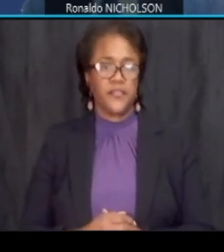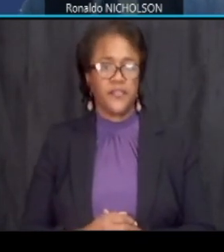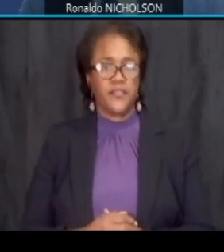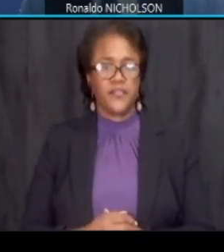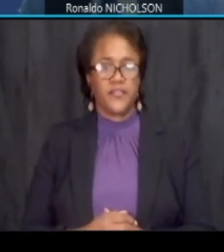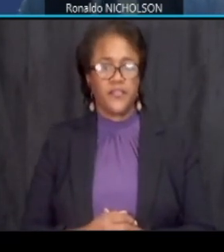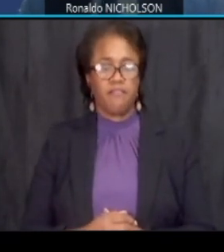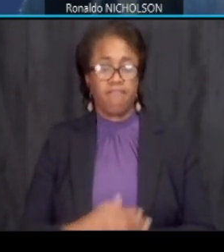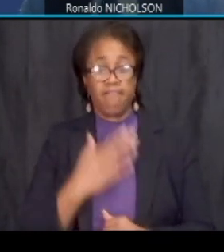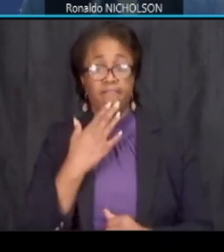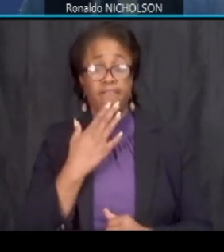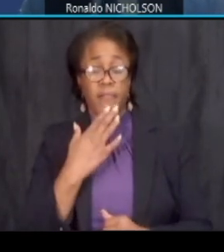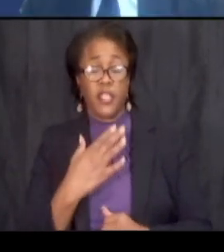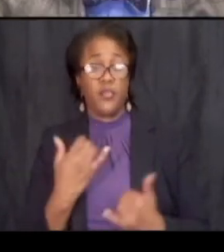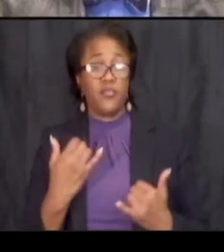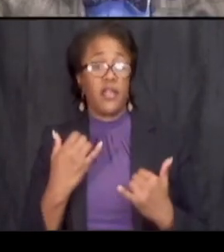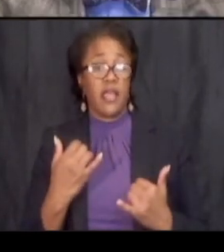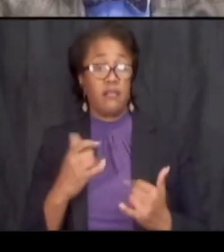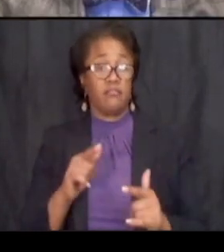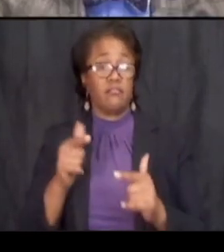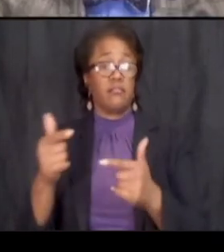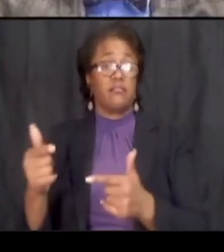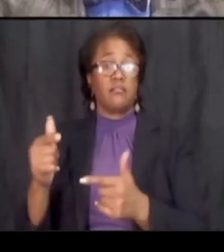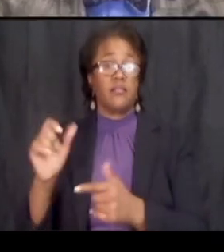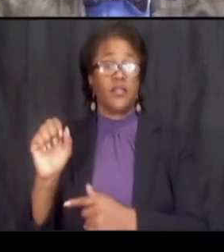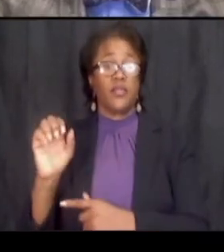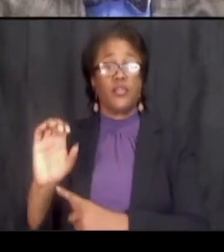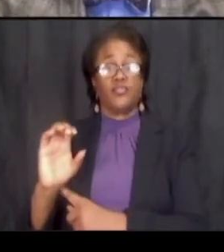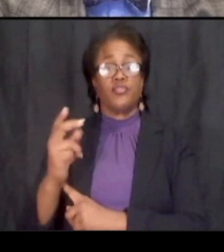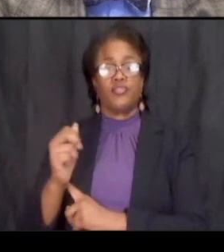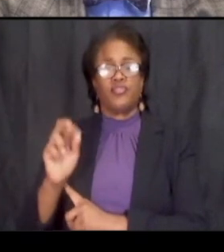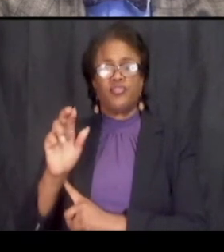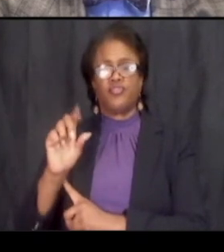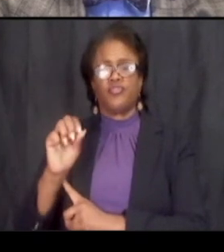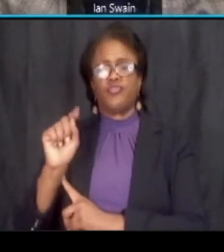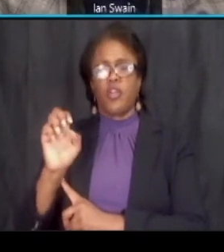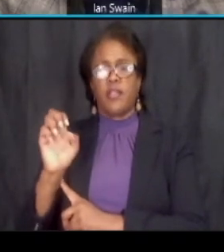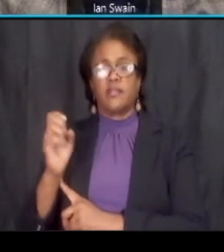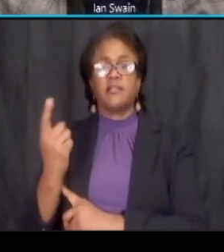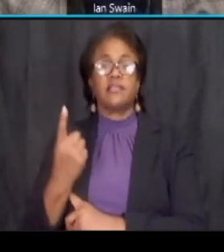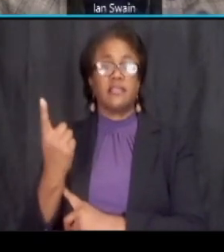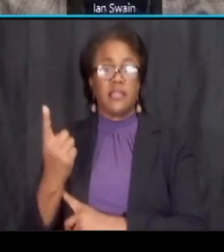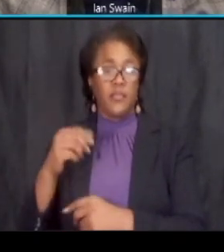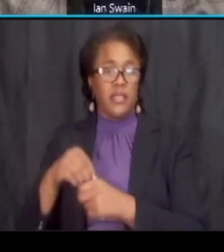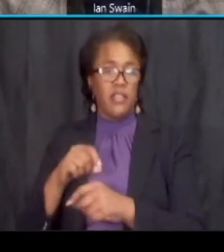thank you nick at this time turn it over to charlotte i think she has uh someone on a call who needs to ask a question